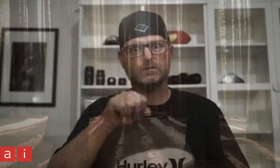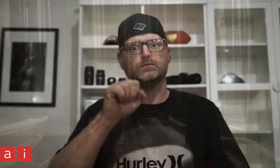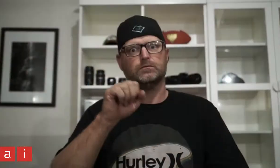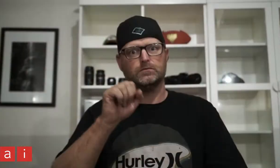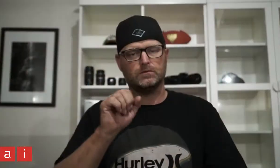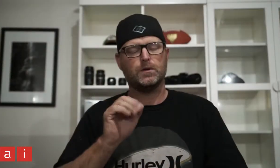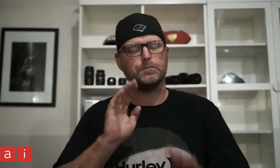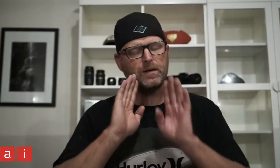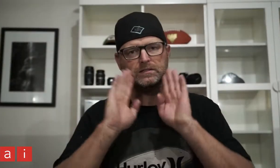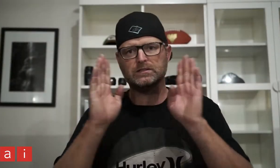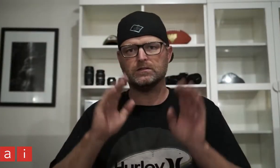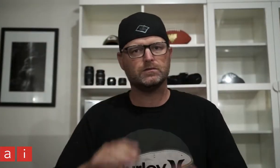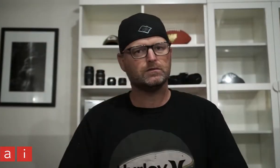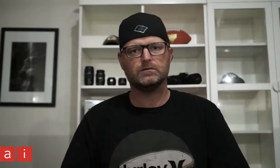Yes! It's so amazing.